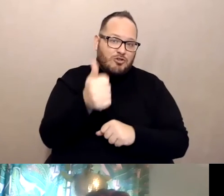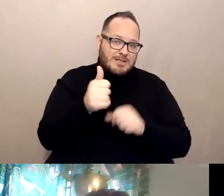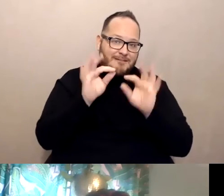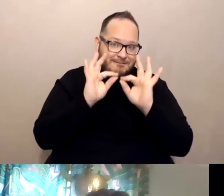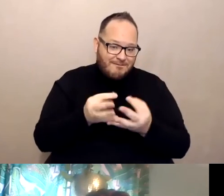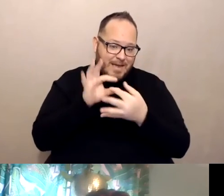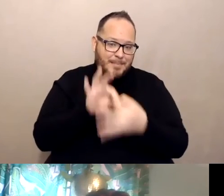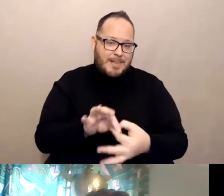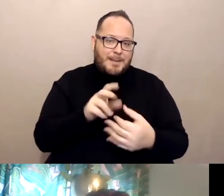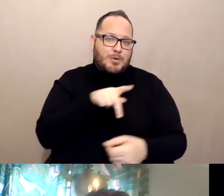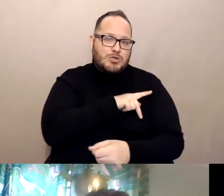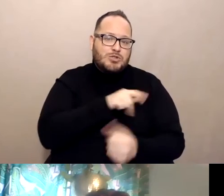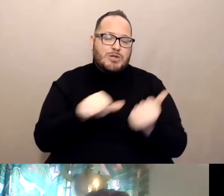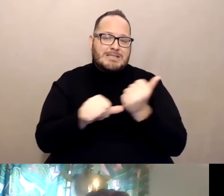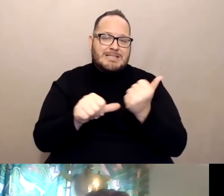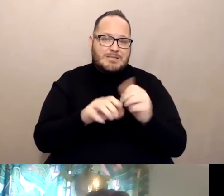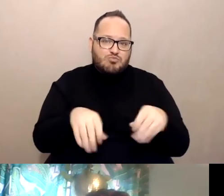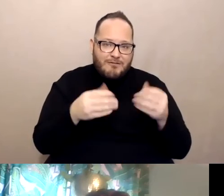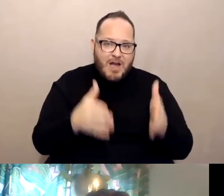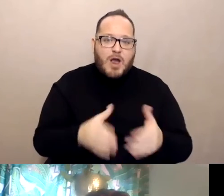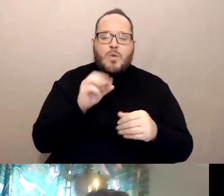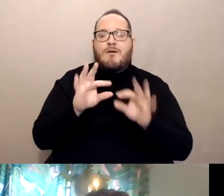personal assistance provider or a family healthcare worker.